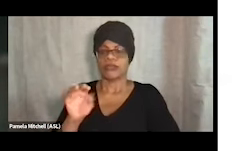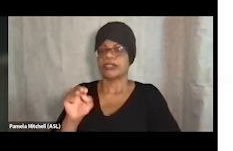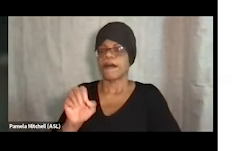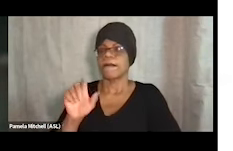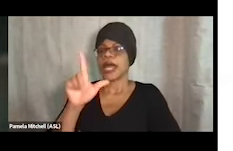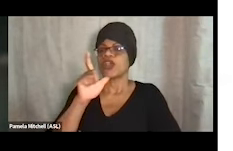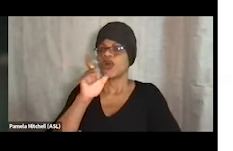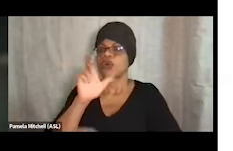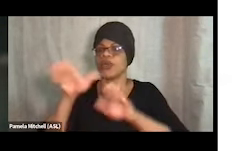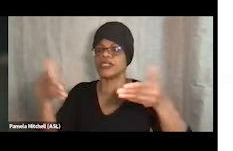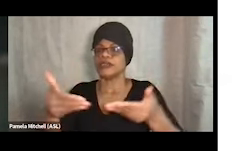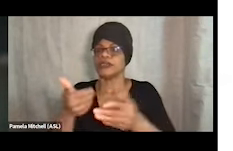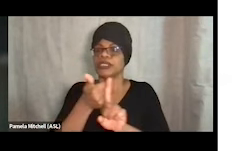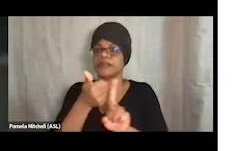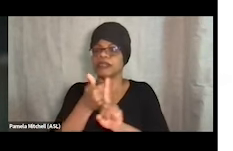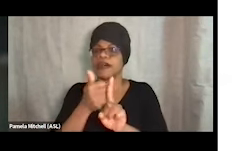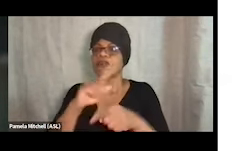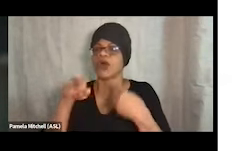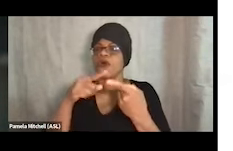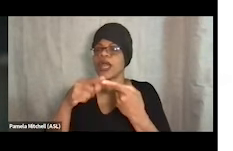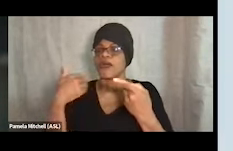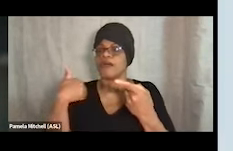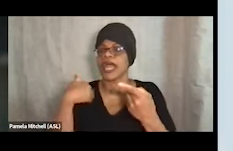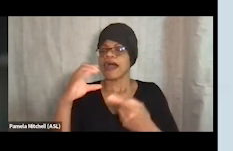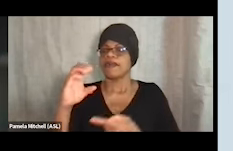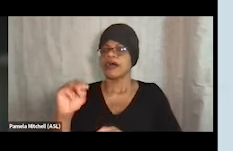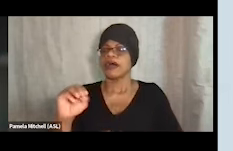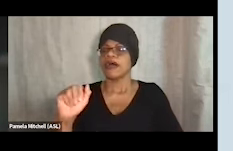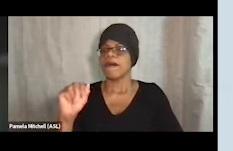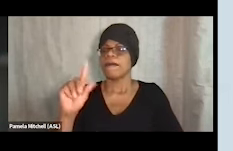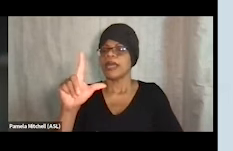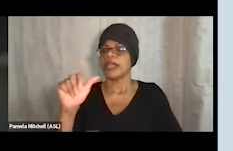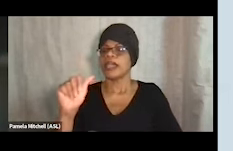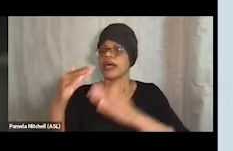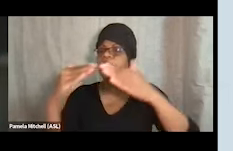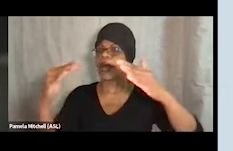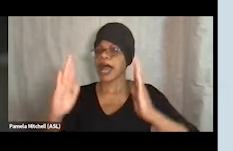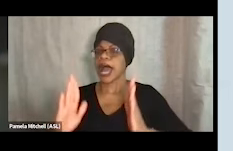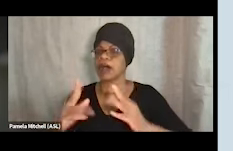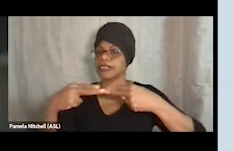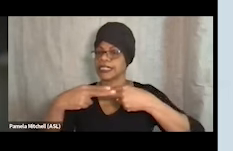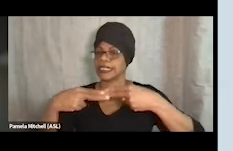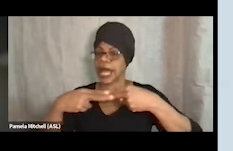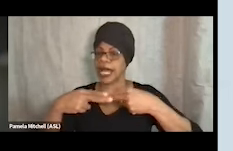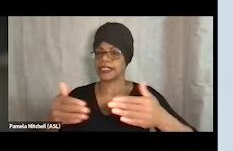when we come up to the Camillus House slides. Next slide please. So I wanna just take a minute to talk